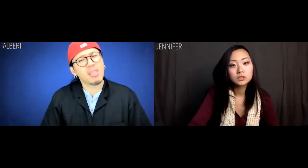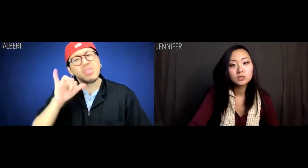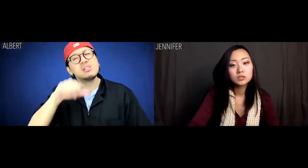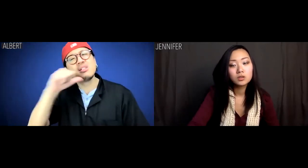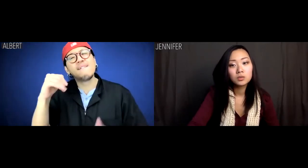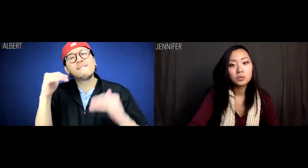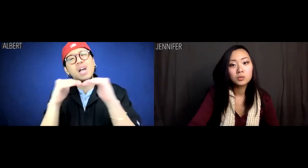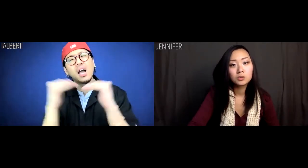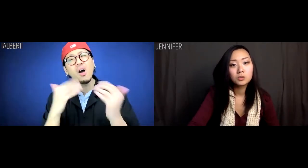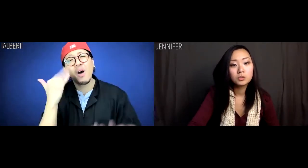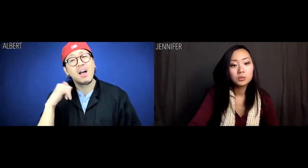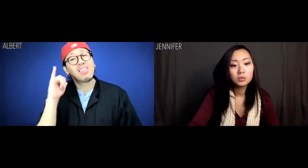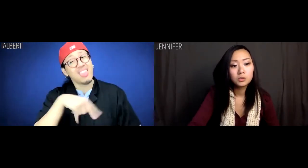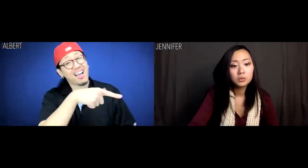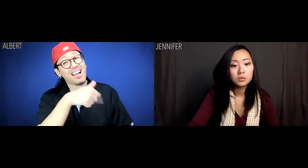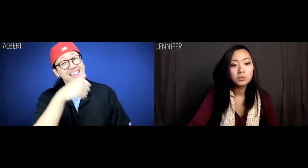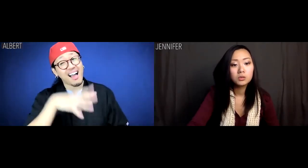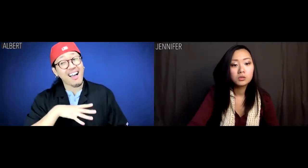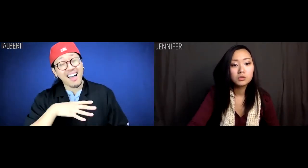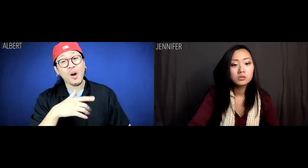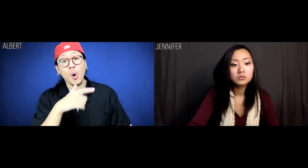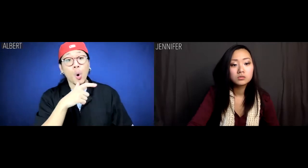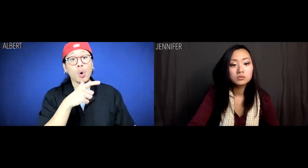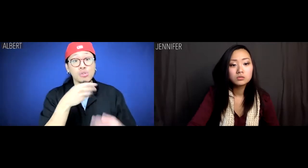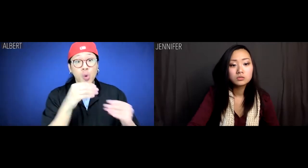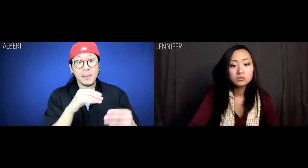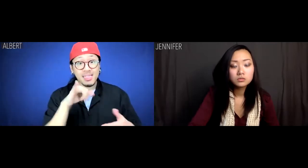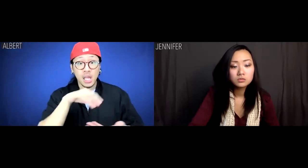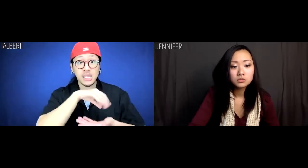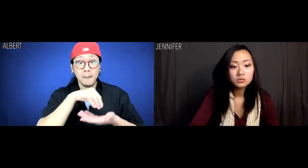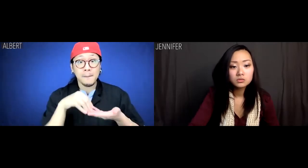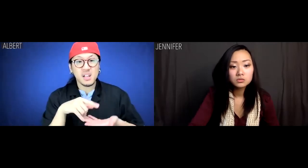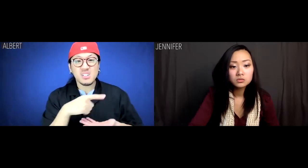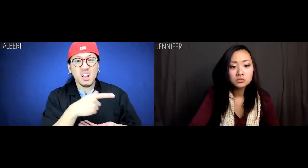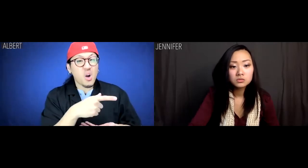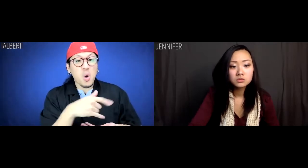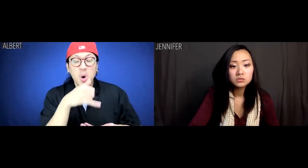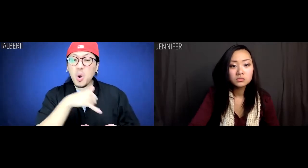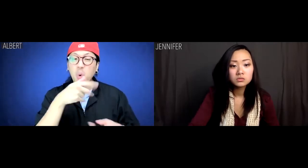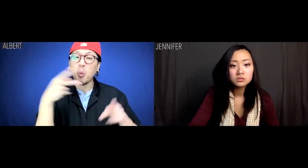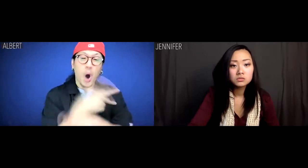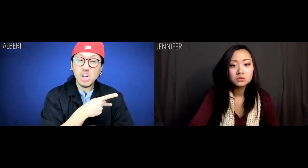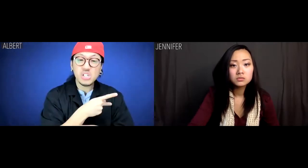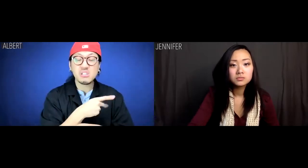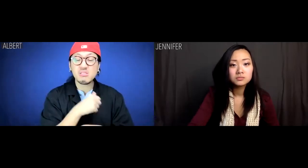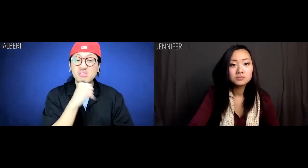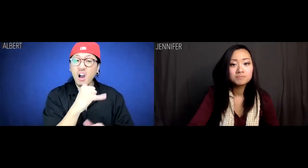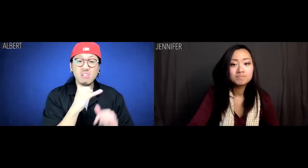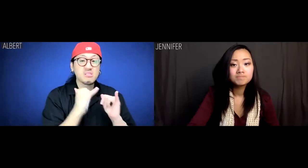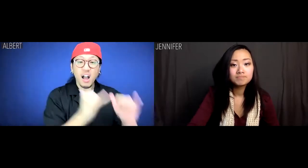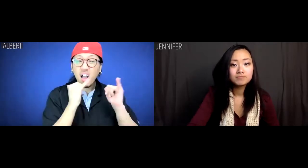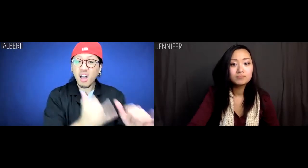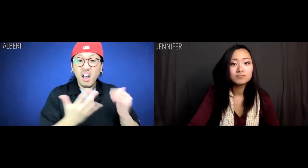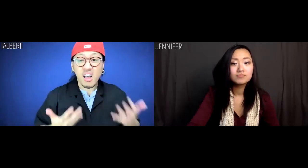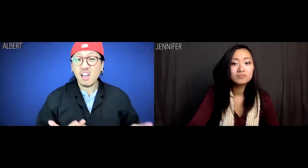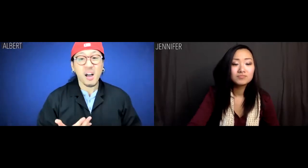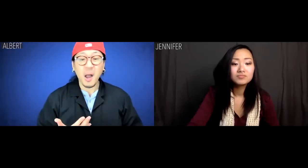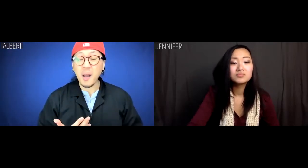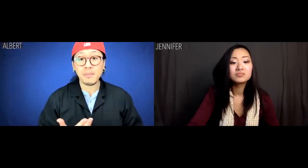which is so unfair because the guy who sold me these dumplings was way more unrelatable.